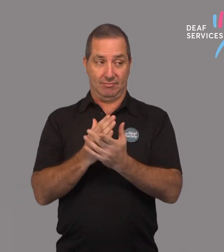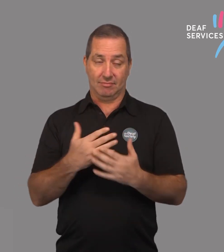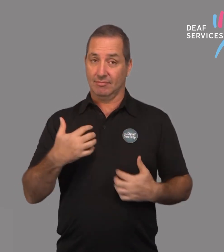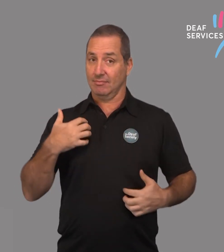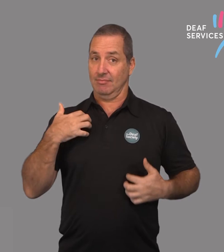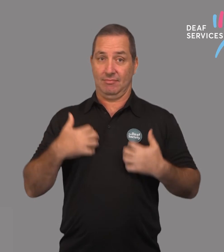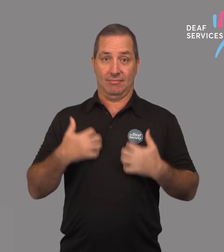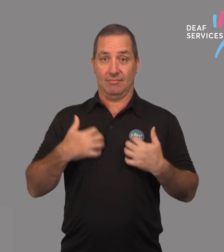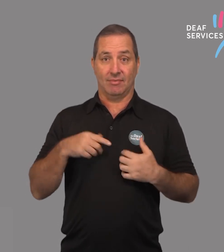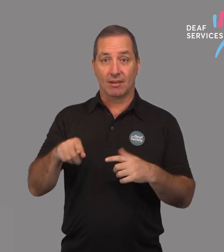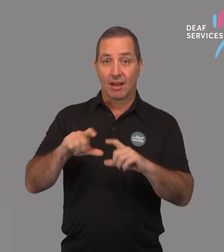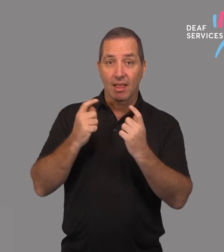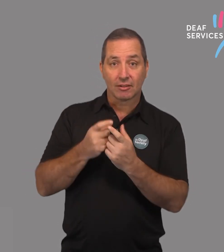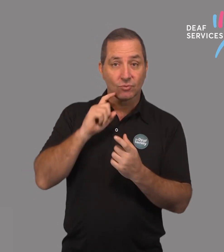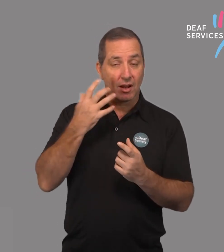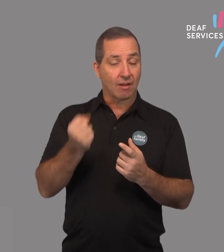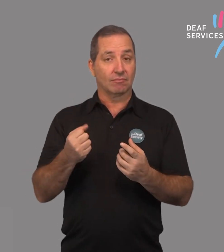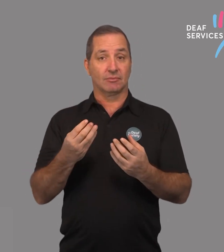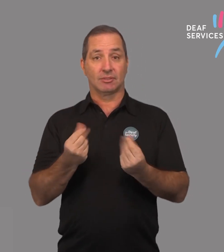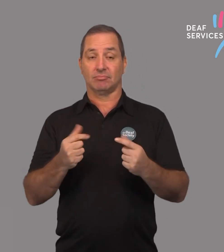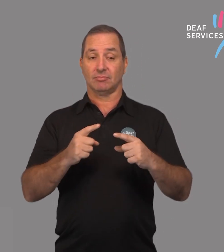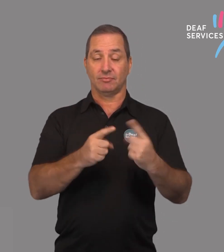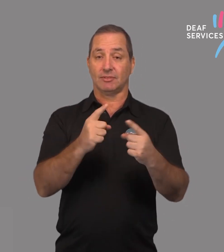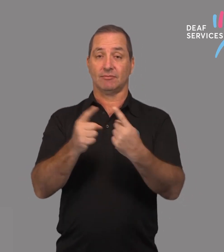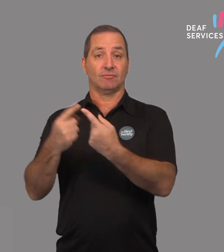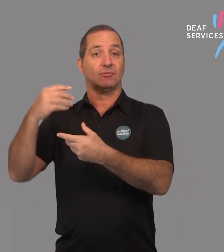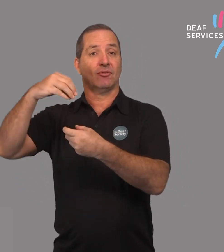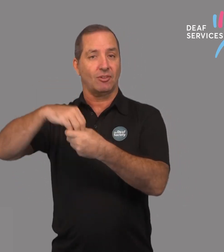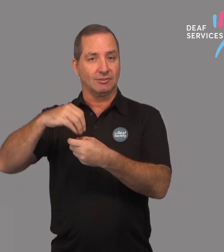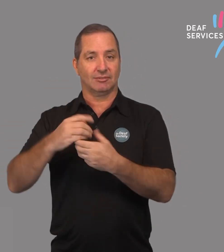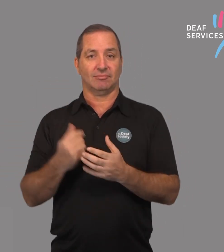We are excited to be able to offer this. Community classes will have blended delivery.